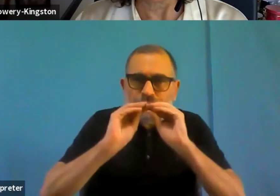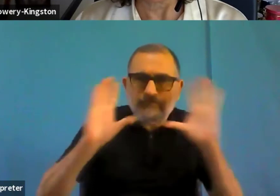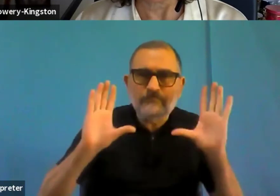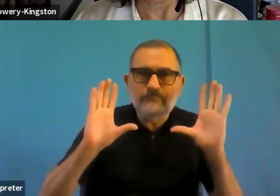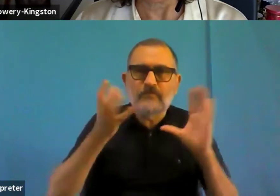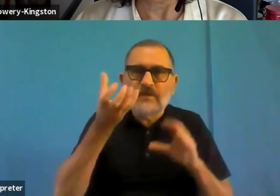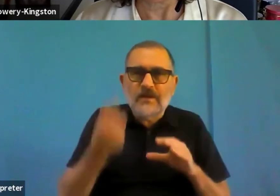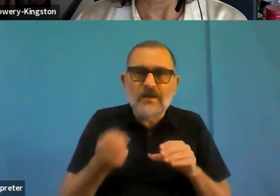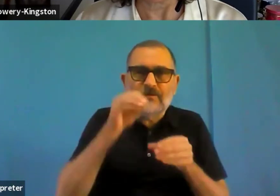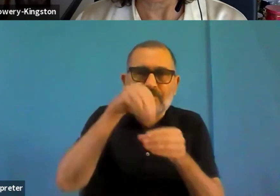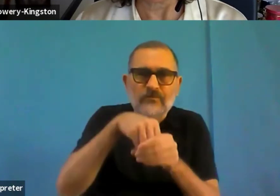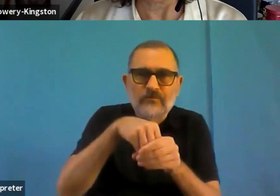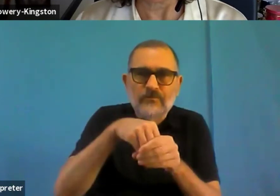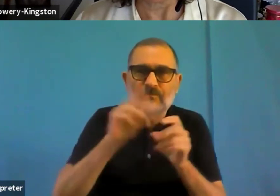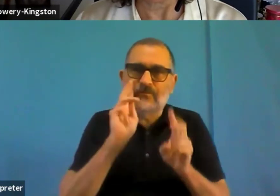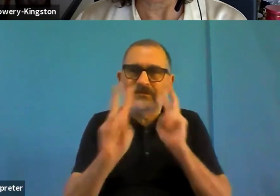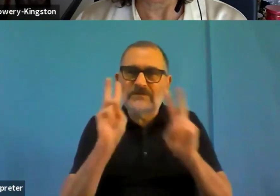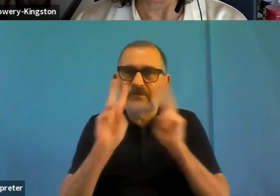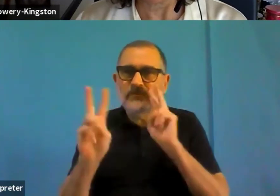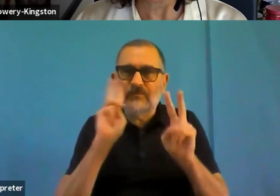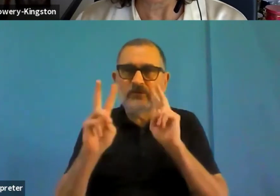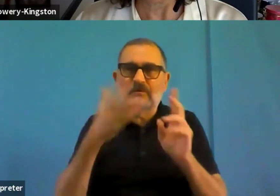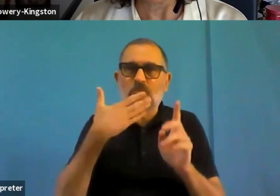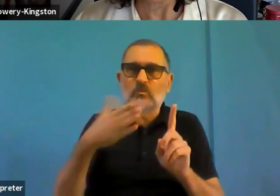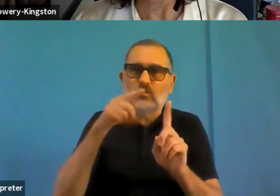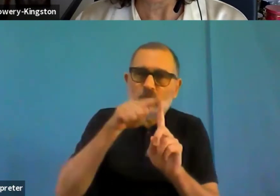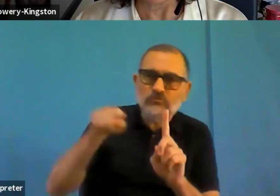each other to make sure that we move towards inclusion.